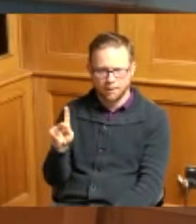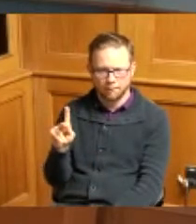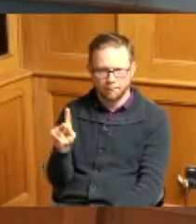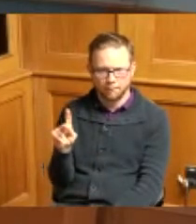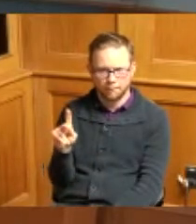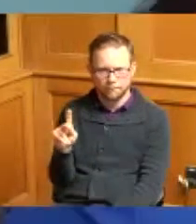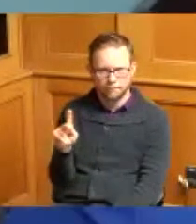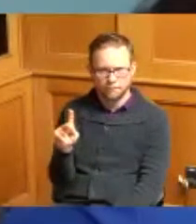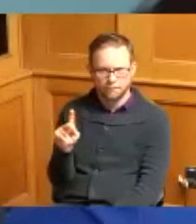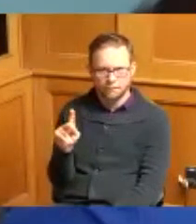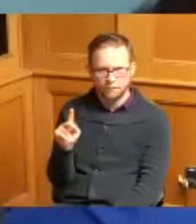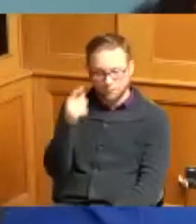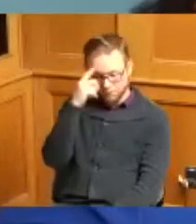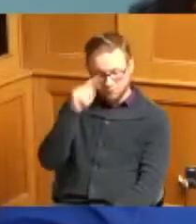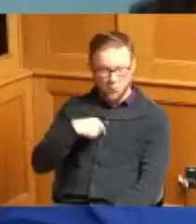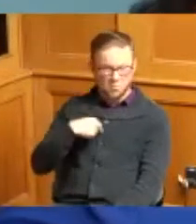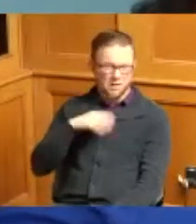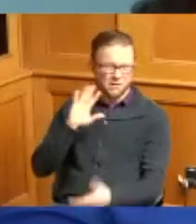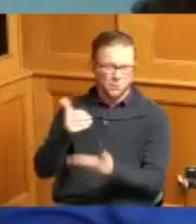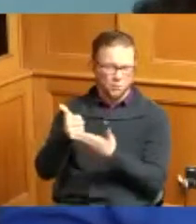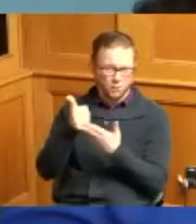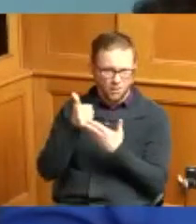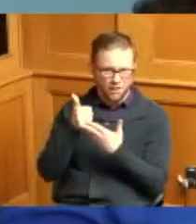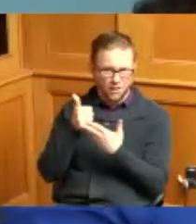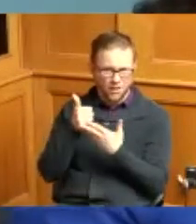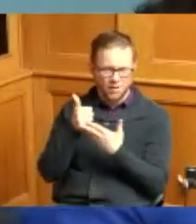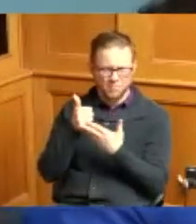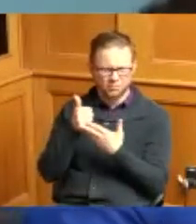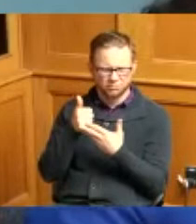for me I think it would help just having like that timeline I mean we don't have to go back to